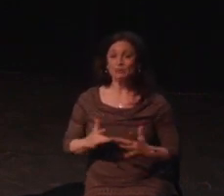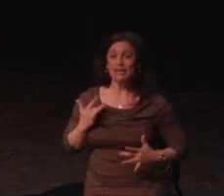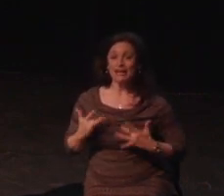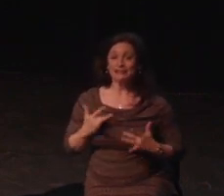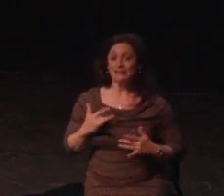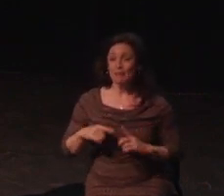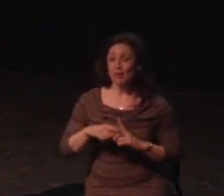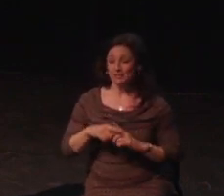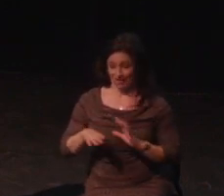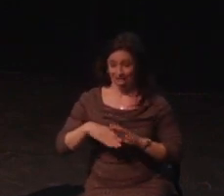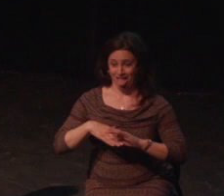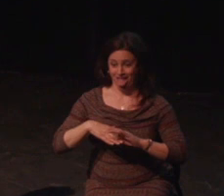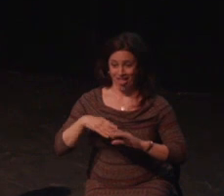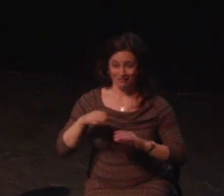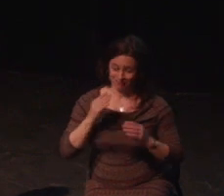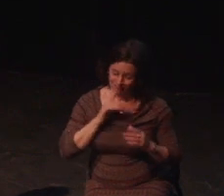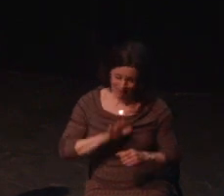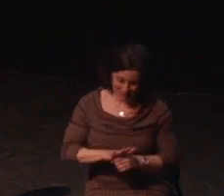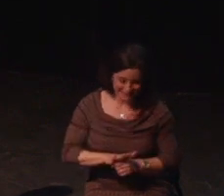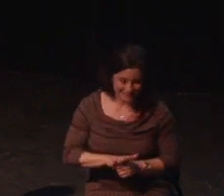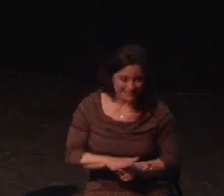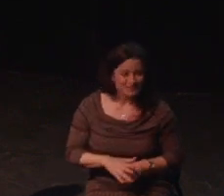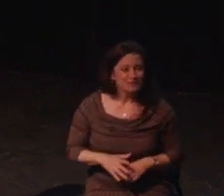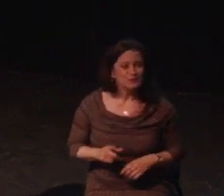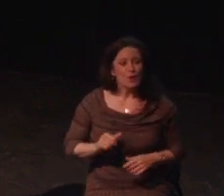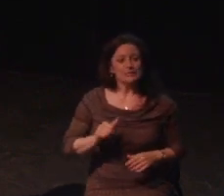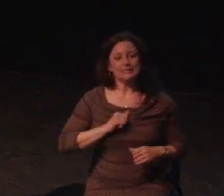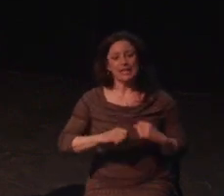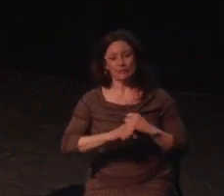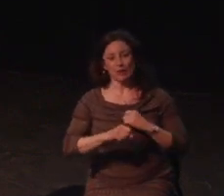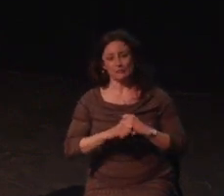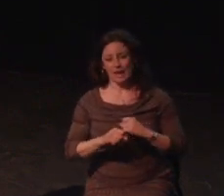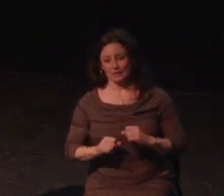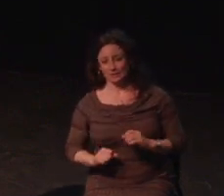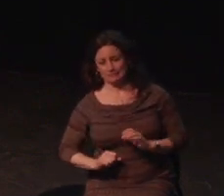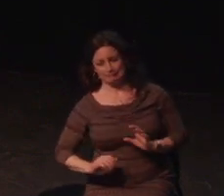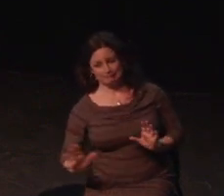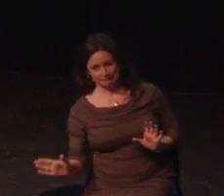just like non-disabled players, games will allow me to experience world's